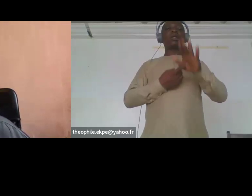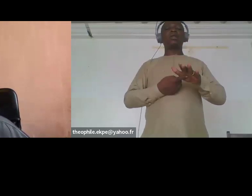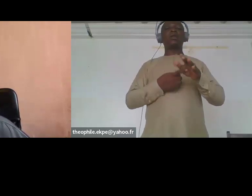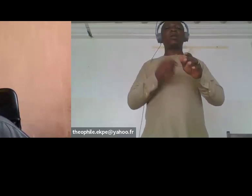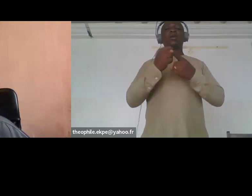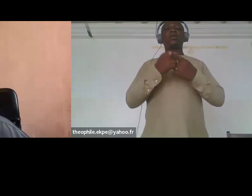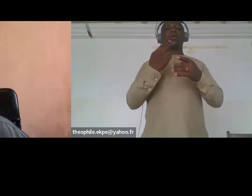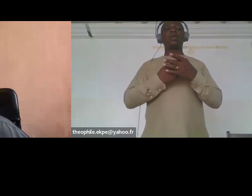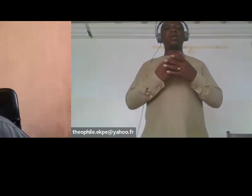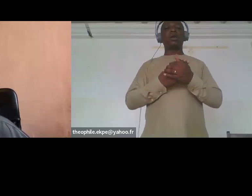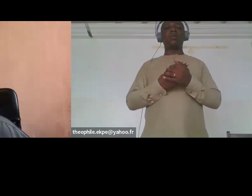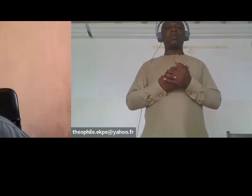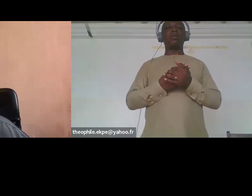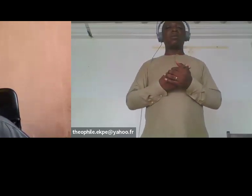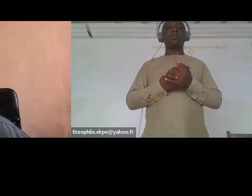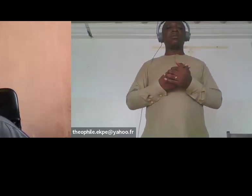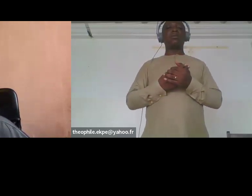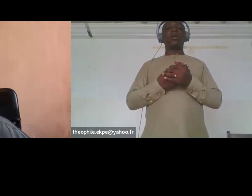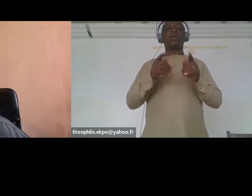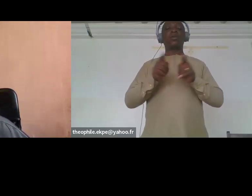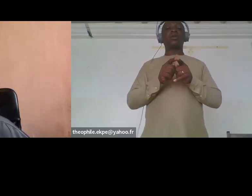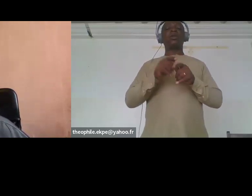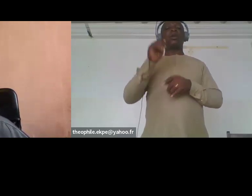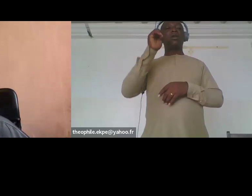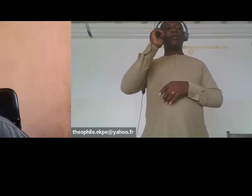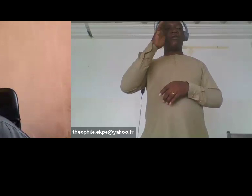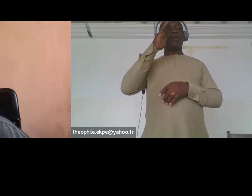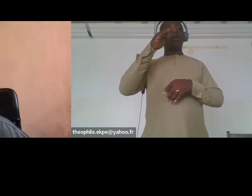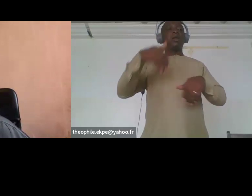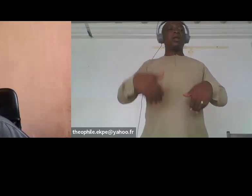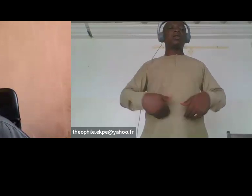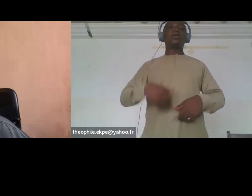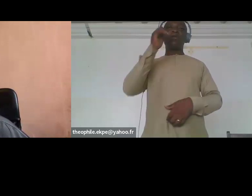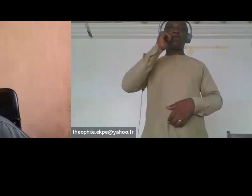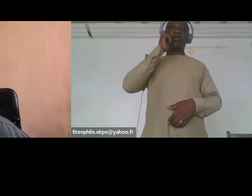disabilities in all their divers city and brings lights and perspectives of